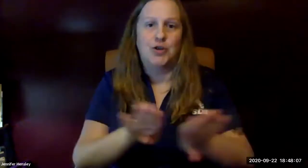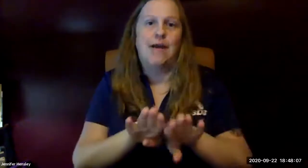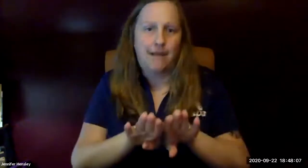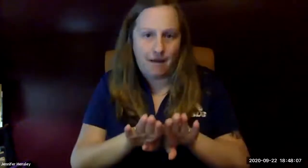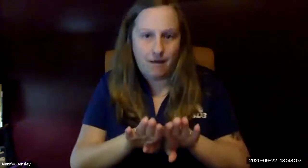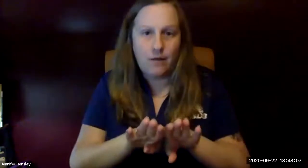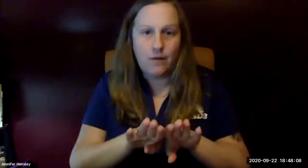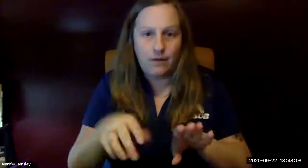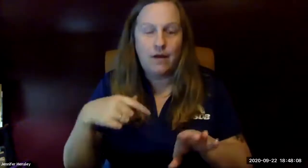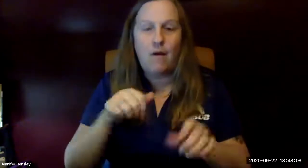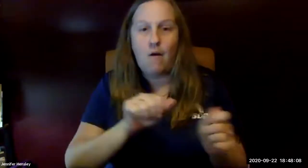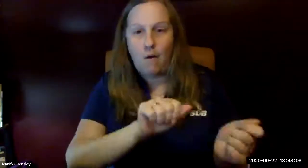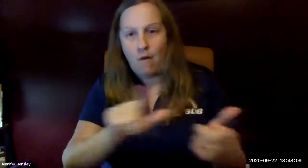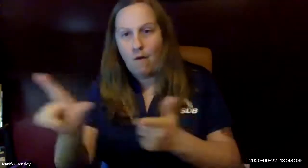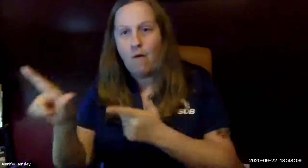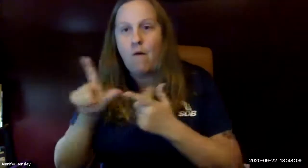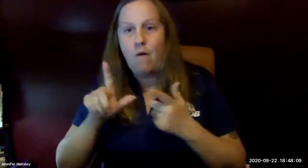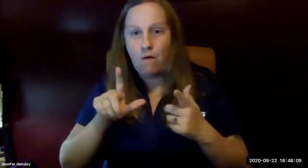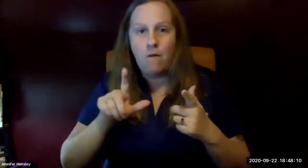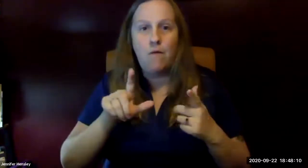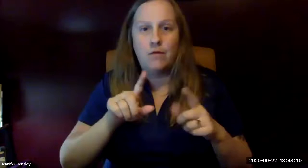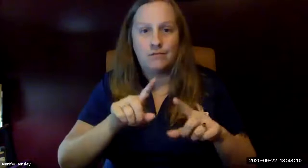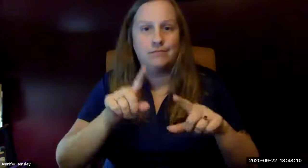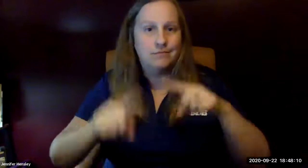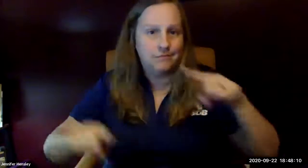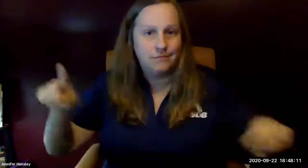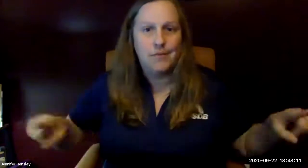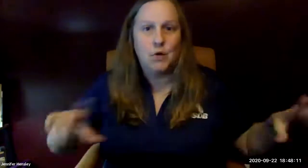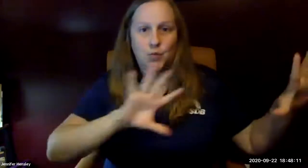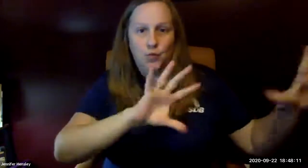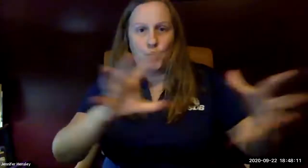when we first initially shut down